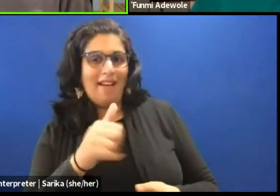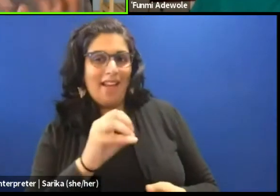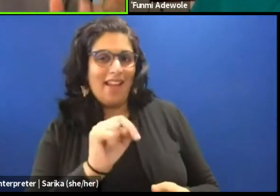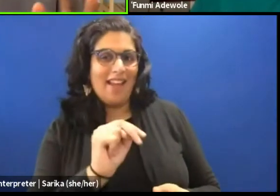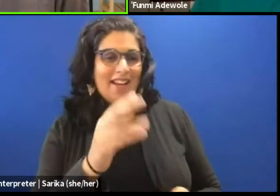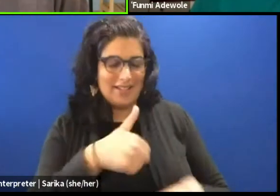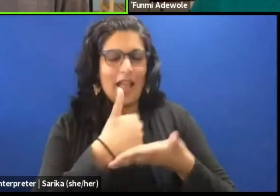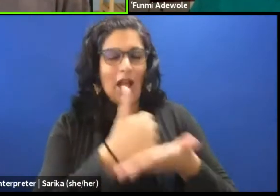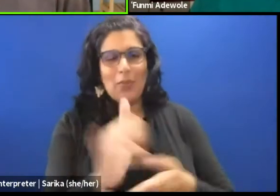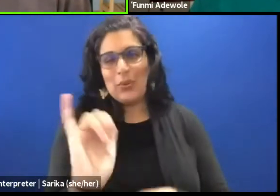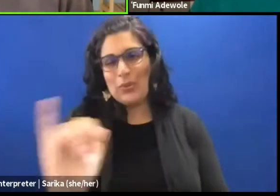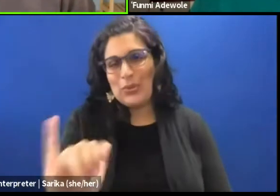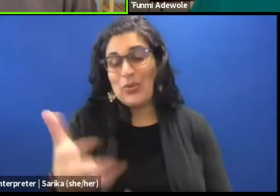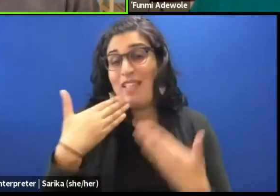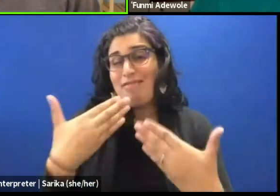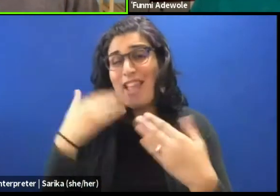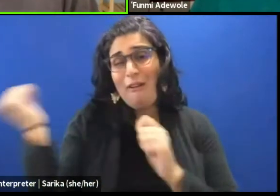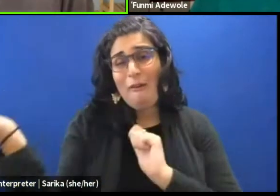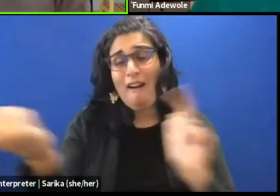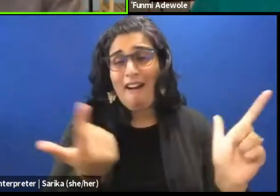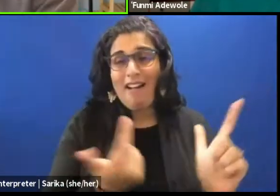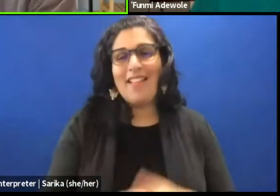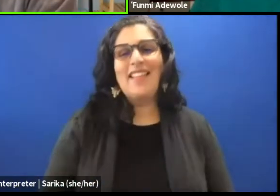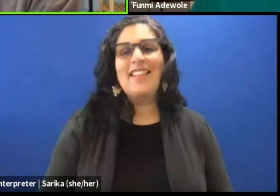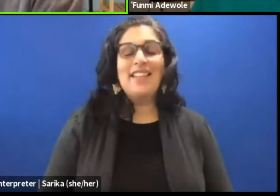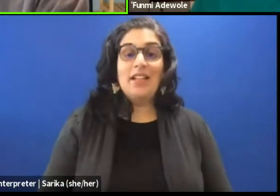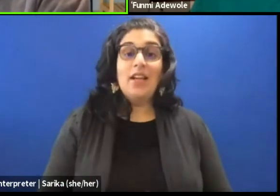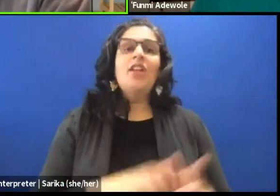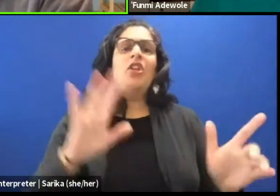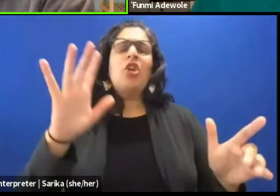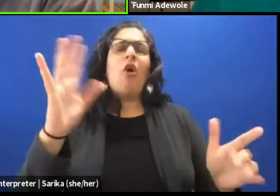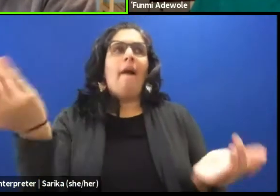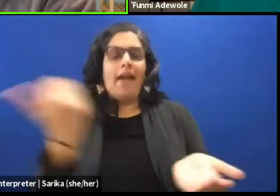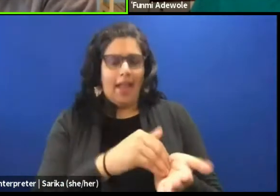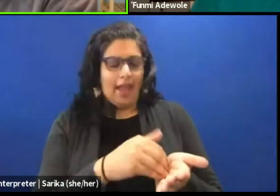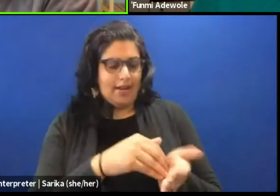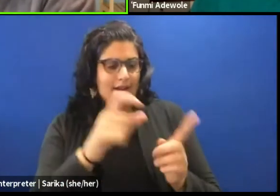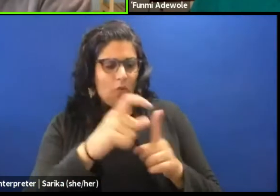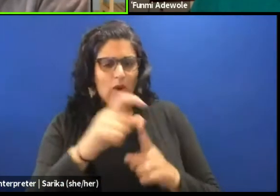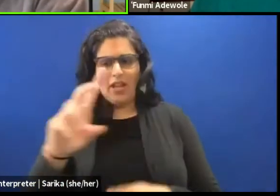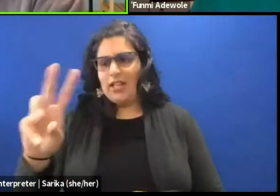So we just wanna thank you and appreciate all the crew. So over to you Funmi, what does dramaturgy mean to you?